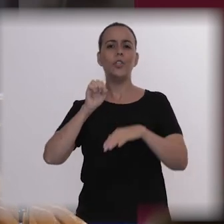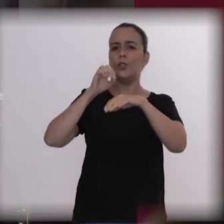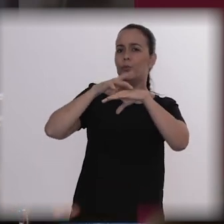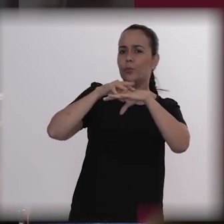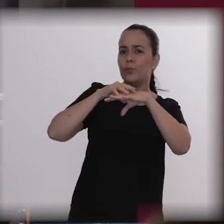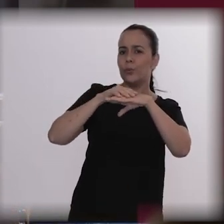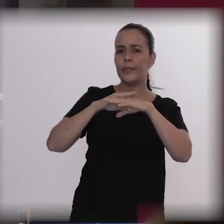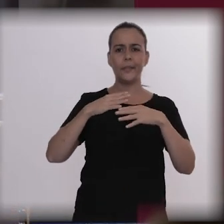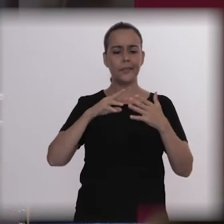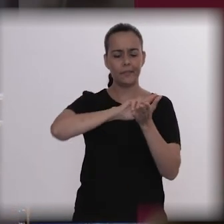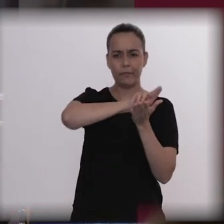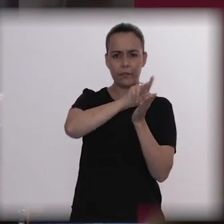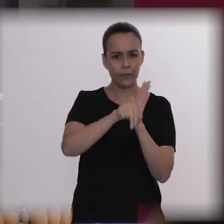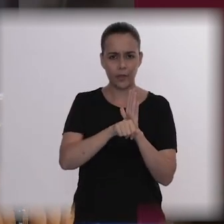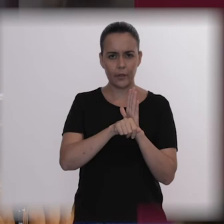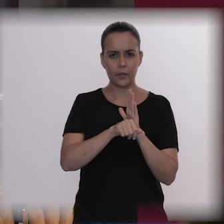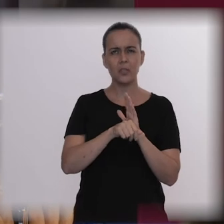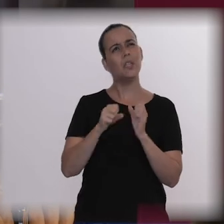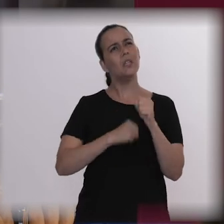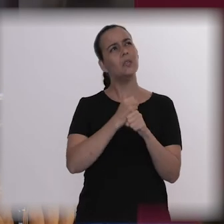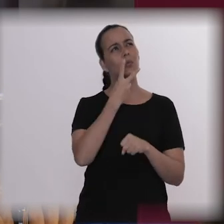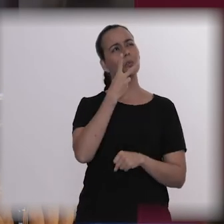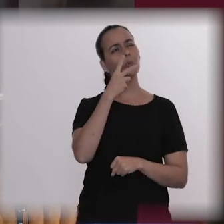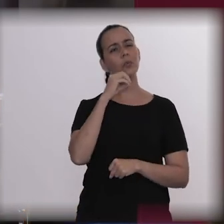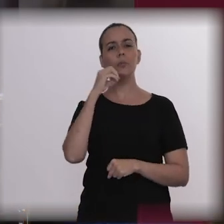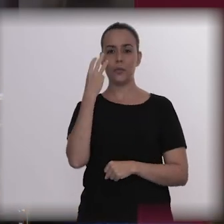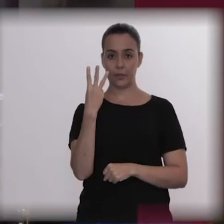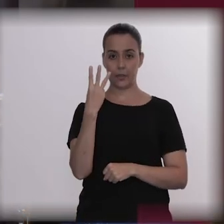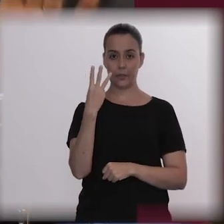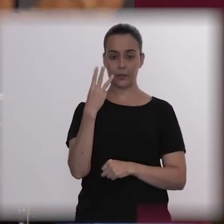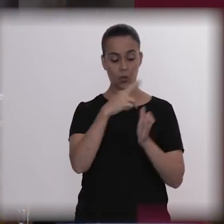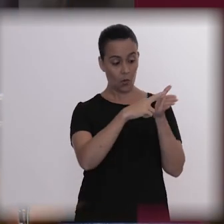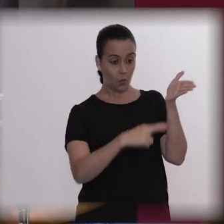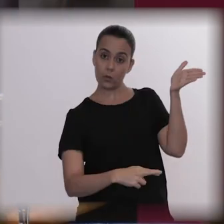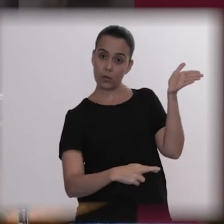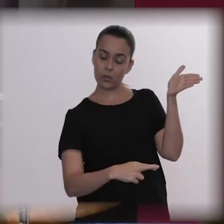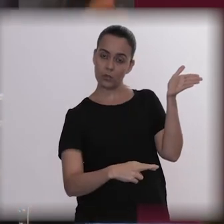the World Health Report was about violence. And how is this World Health Report made?